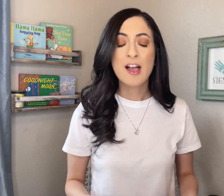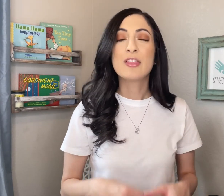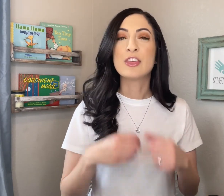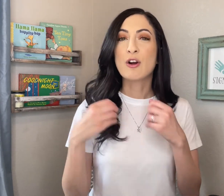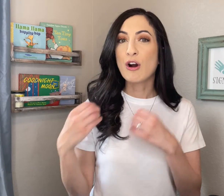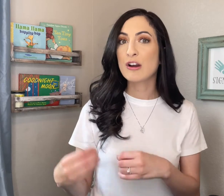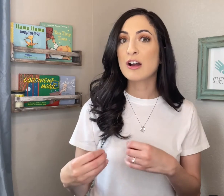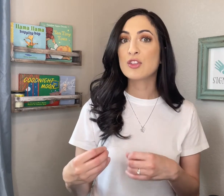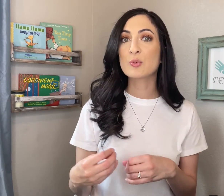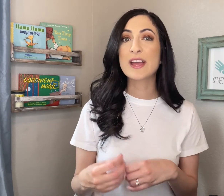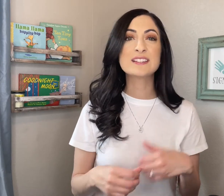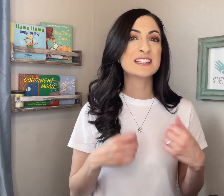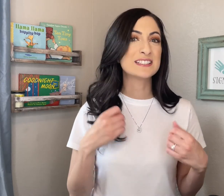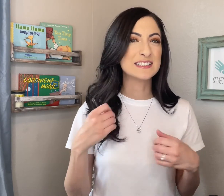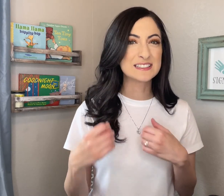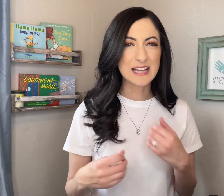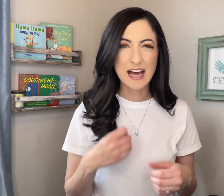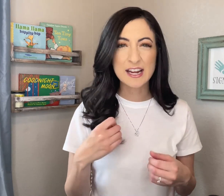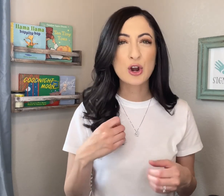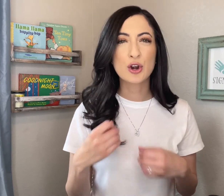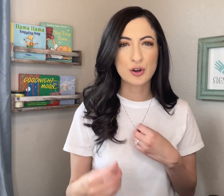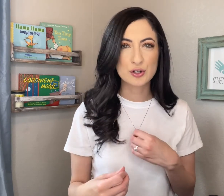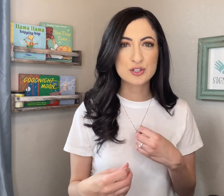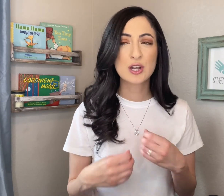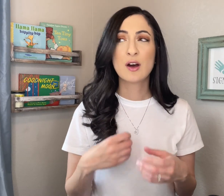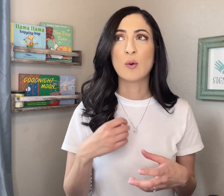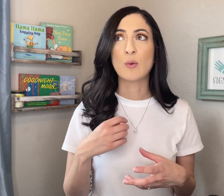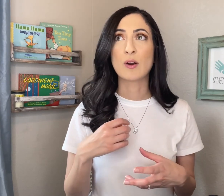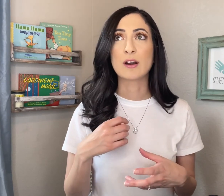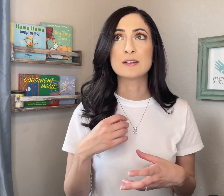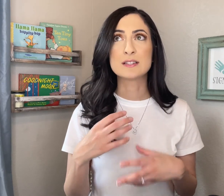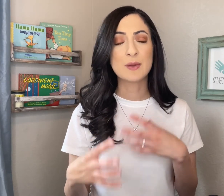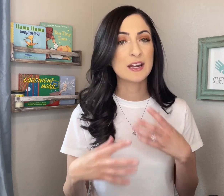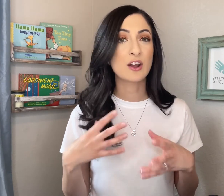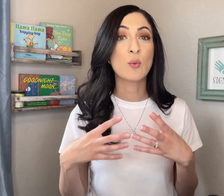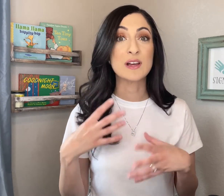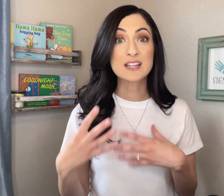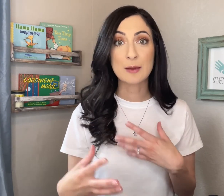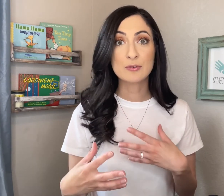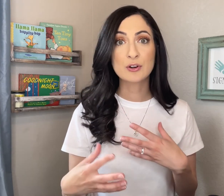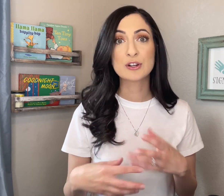There are other ways to sign HURT, or depending on what type of hurt, a